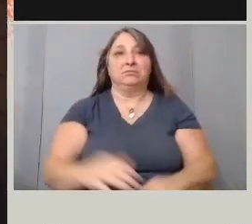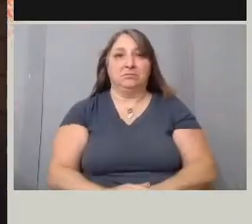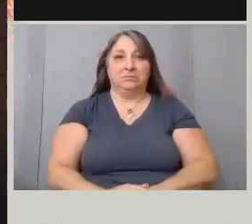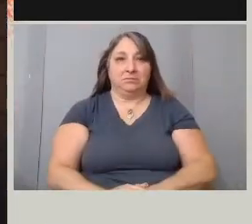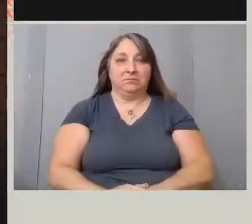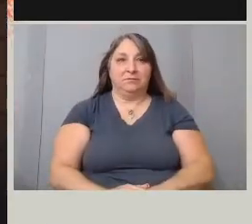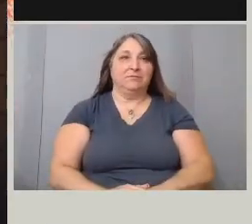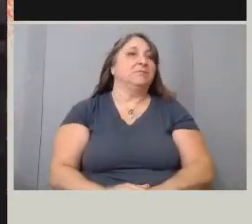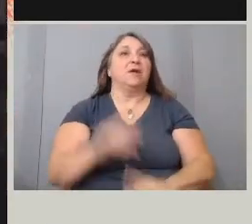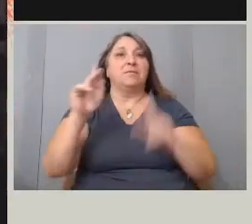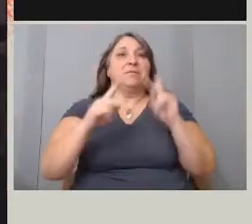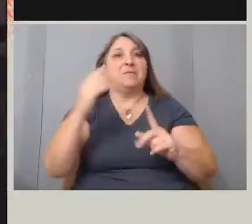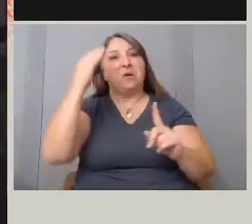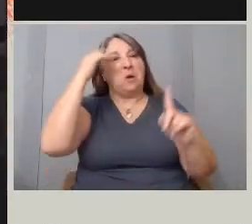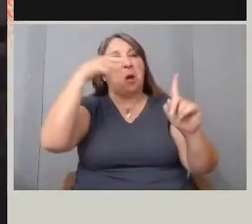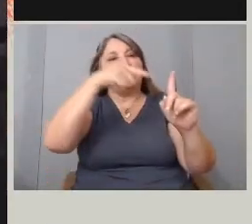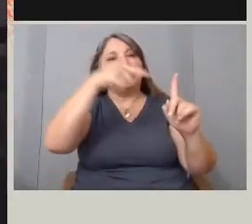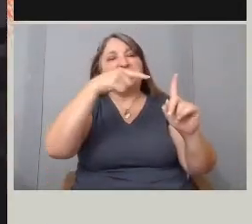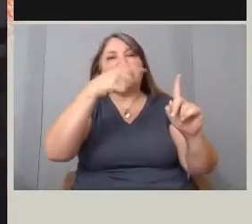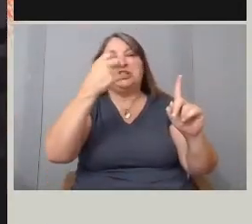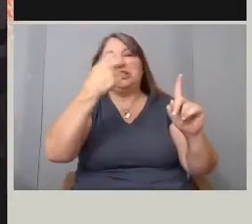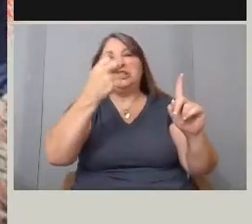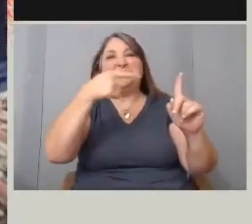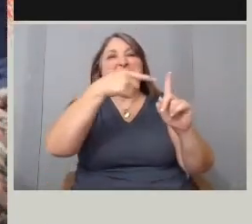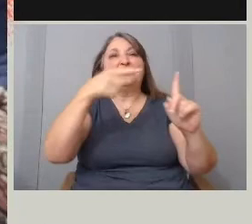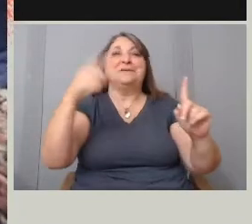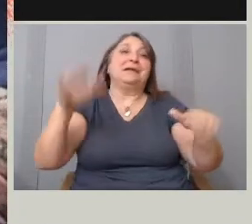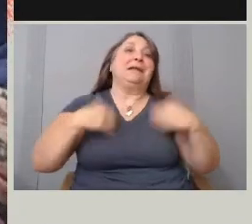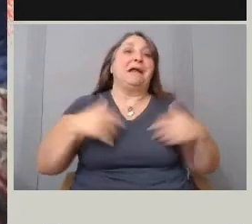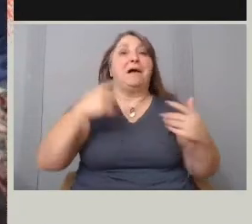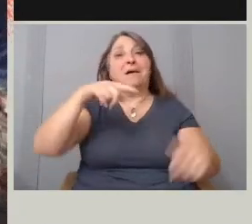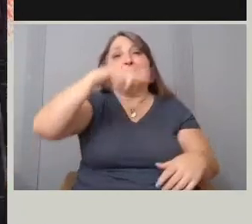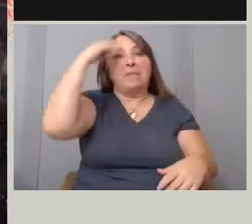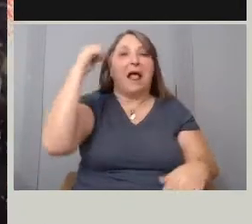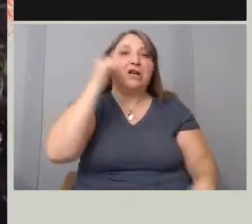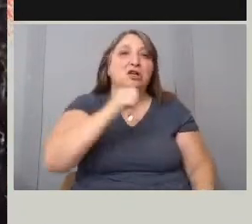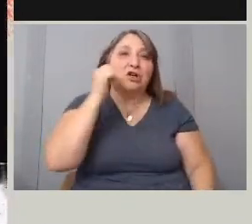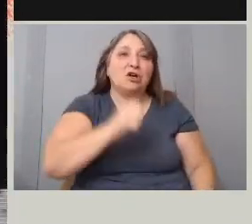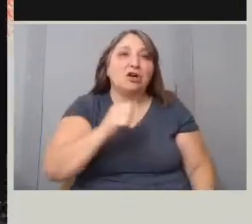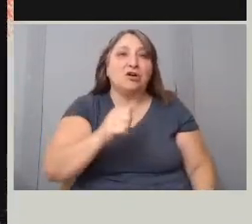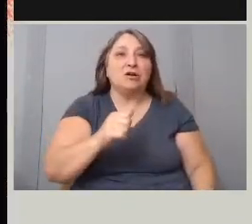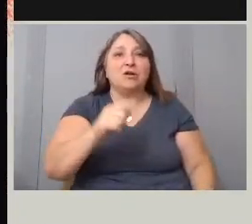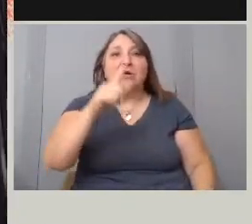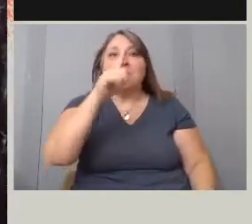They just know that she was just a young black girl, who was worth $1.79.